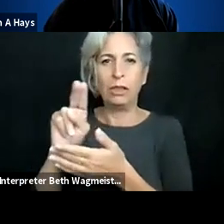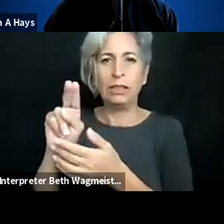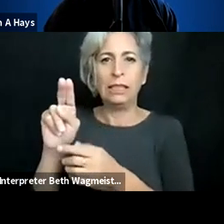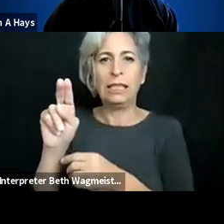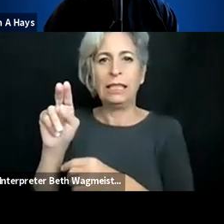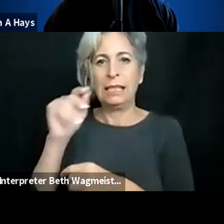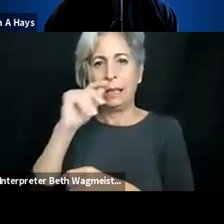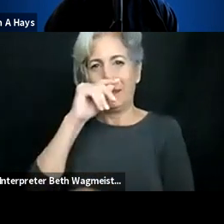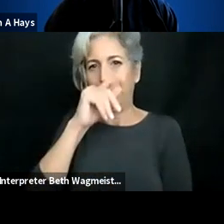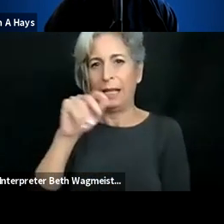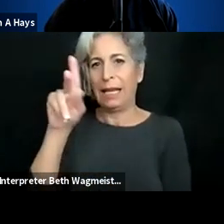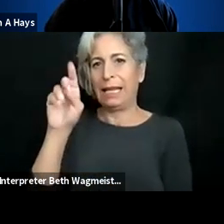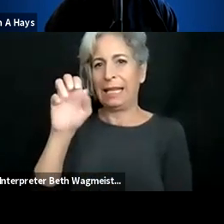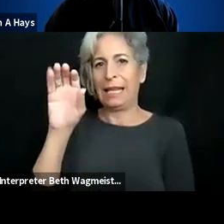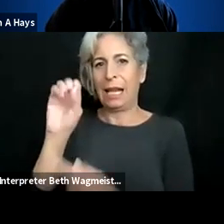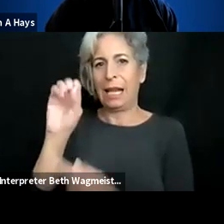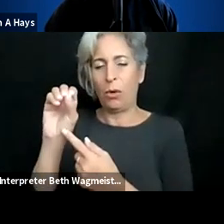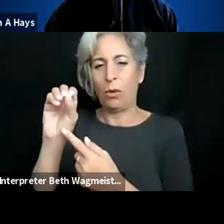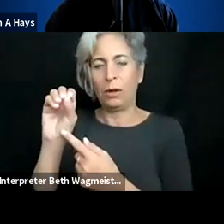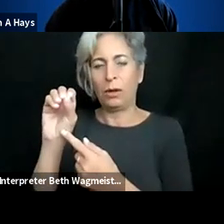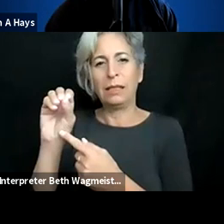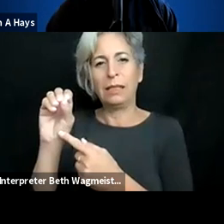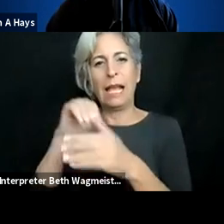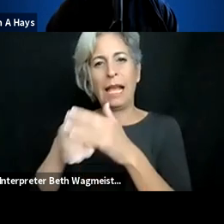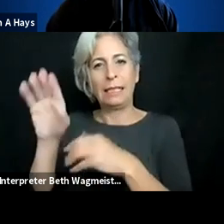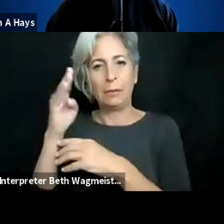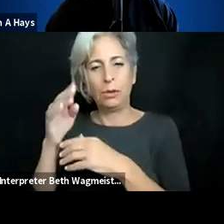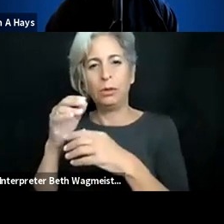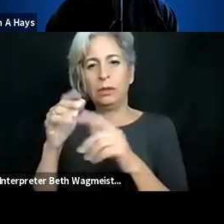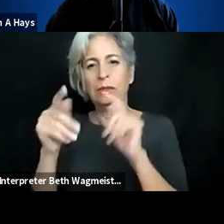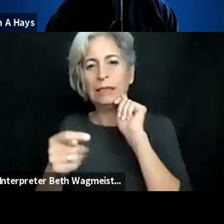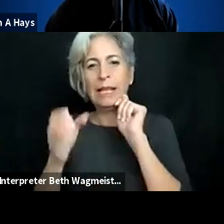Kawamori, I'm a project professor from Keio University, and also